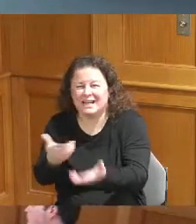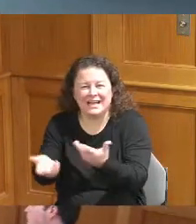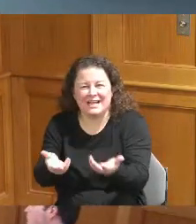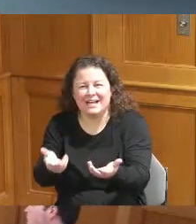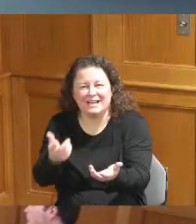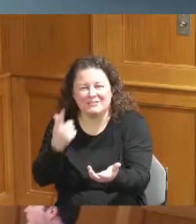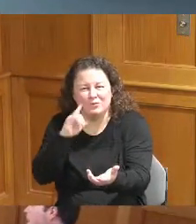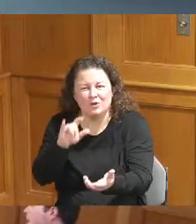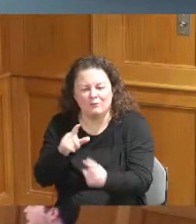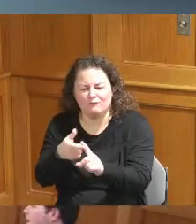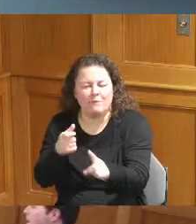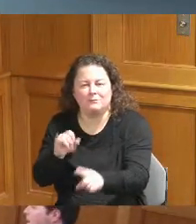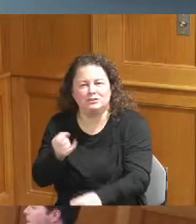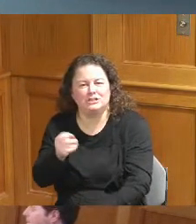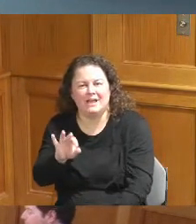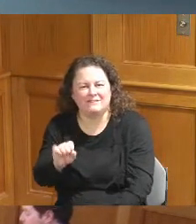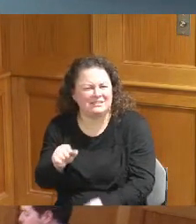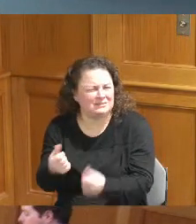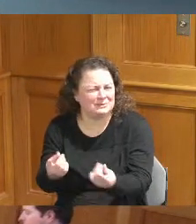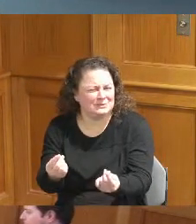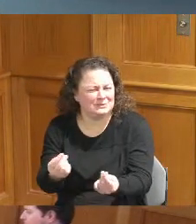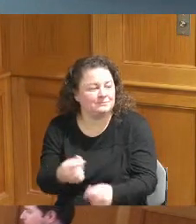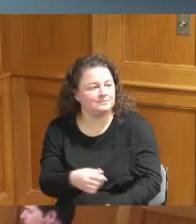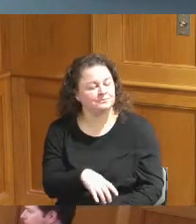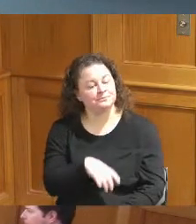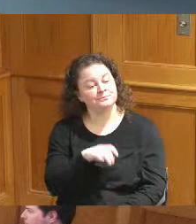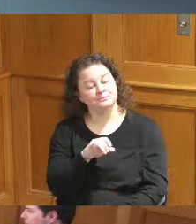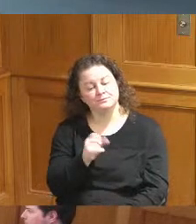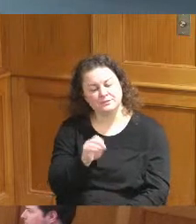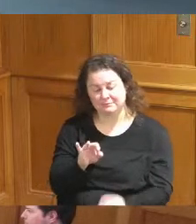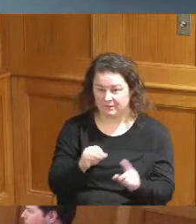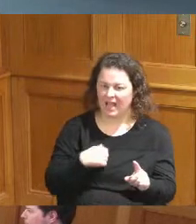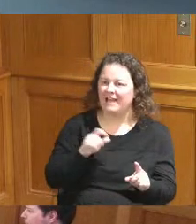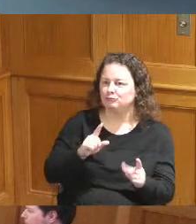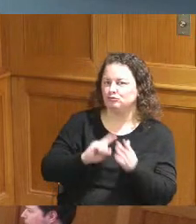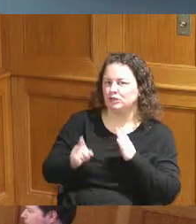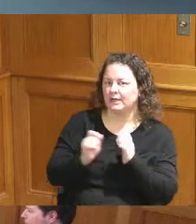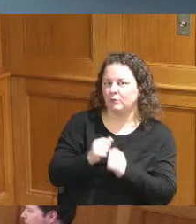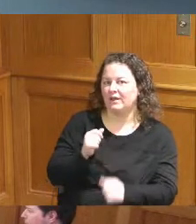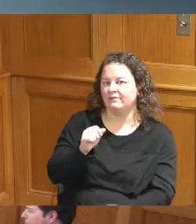would have to check with Miss Howard in terms of who our direct Point person is on housing and how